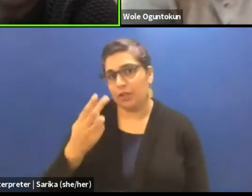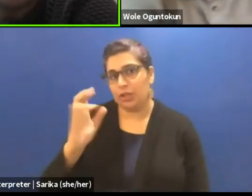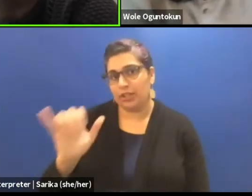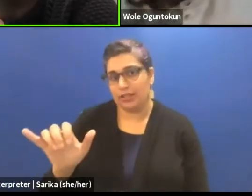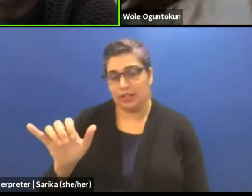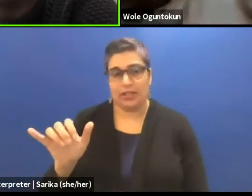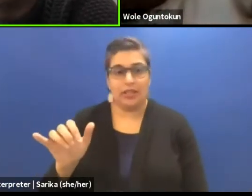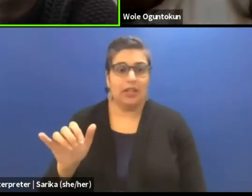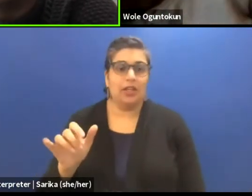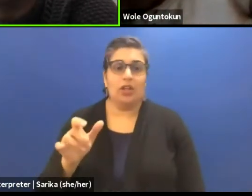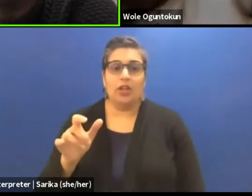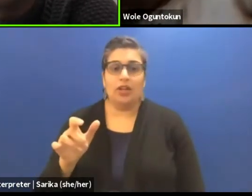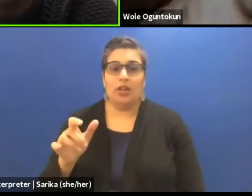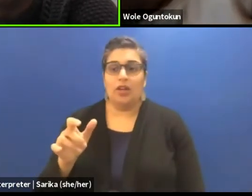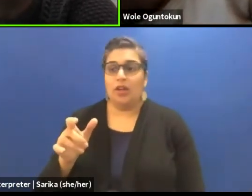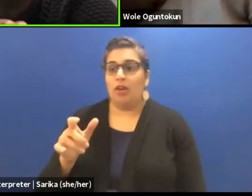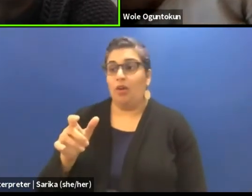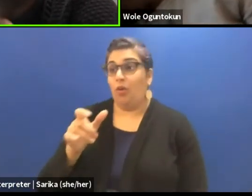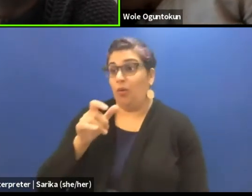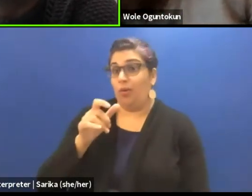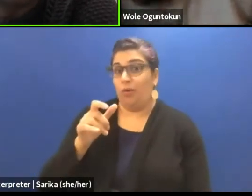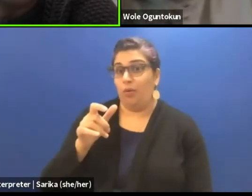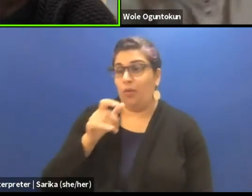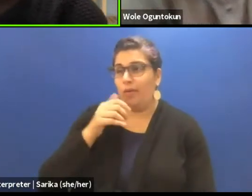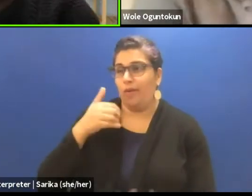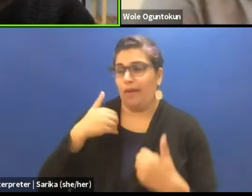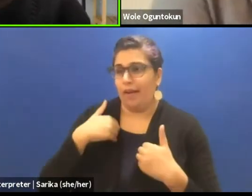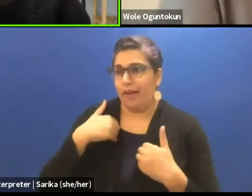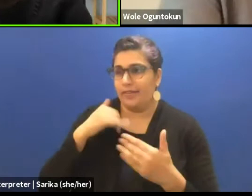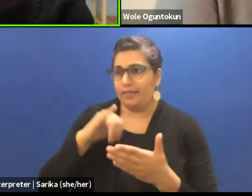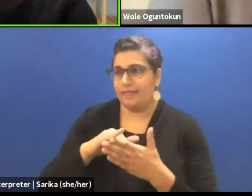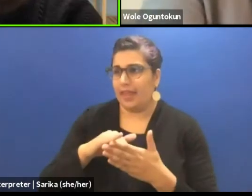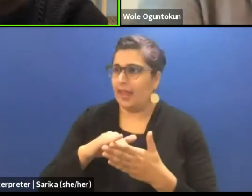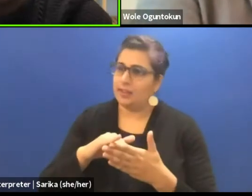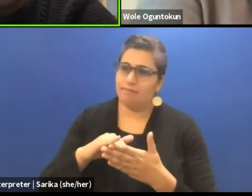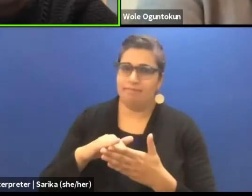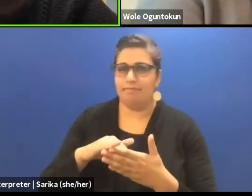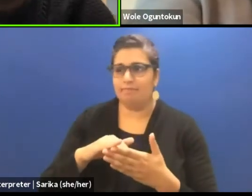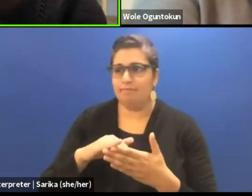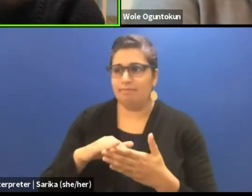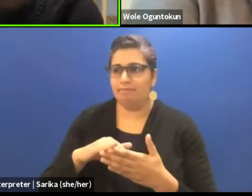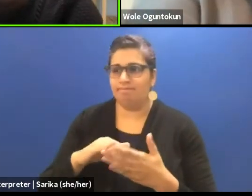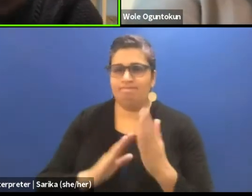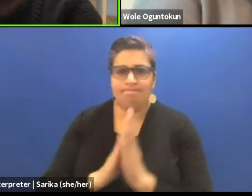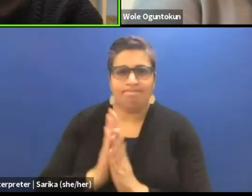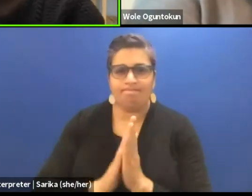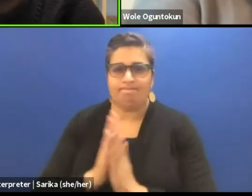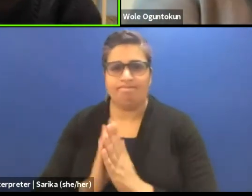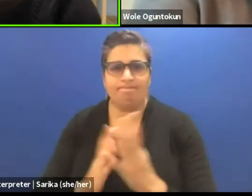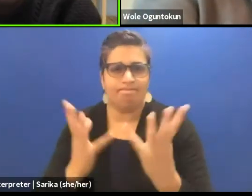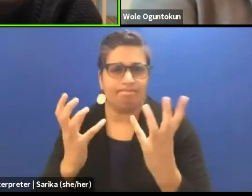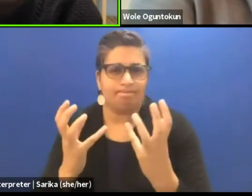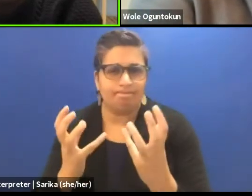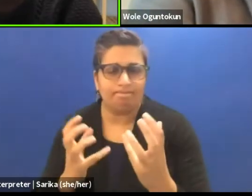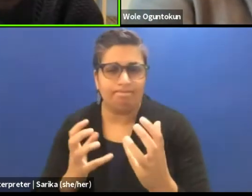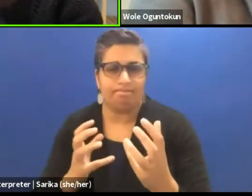that has the prerogative of provoking the creation and the structure and the processes of making